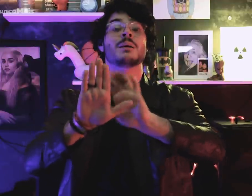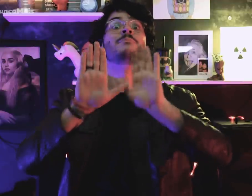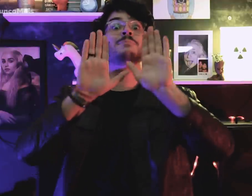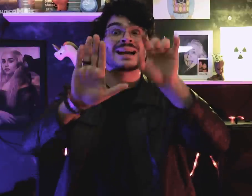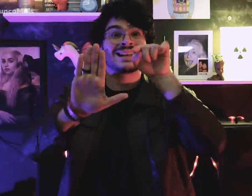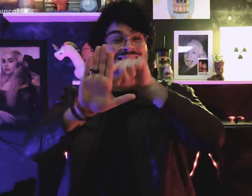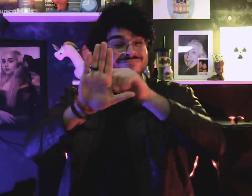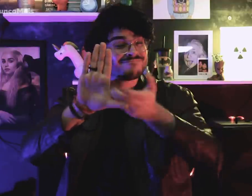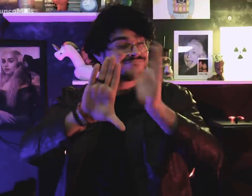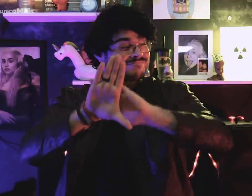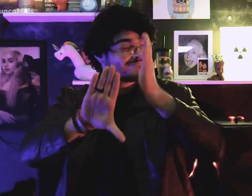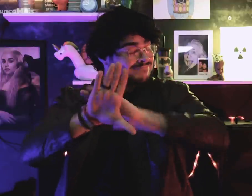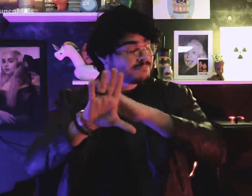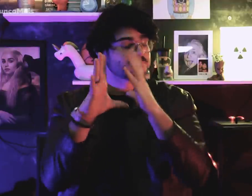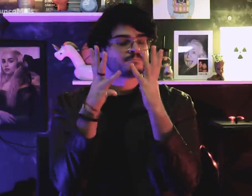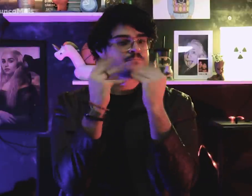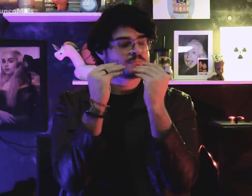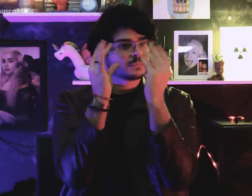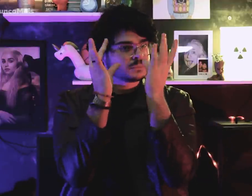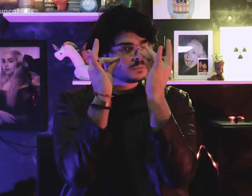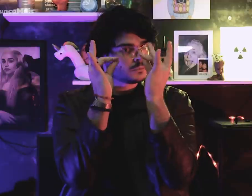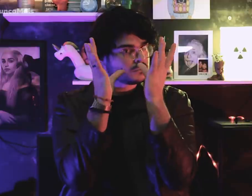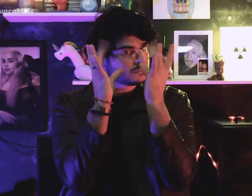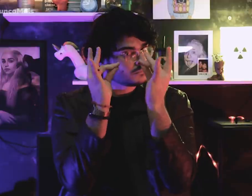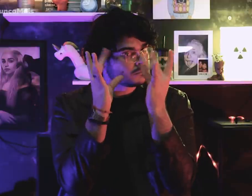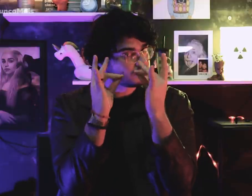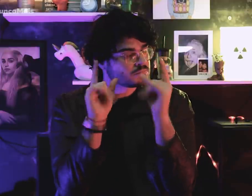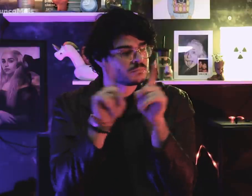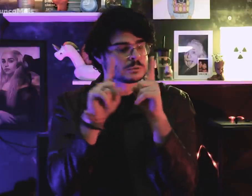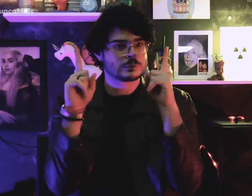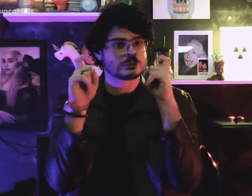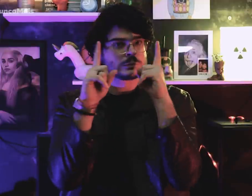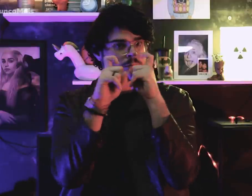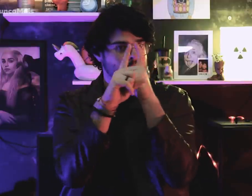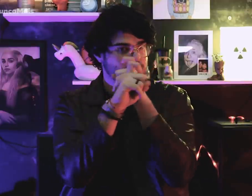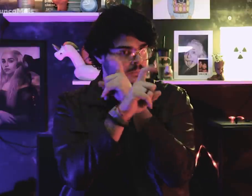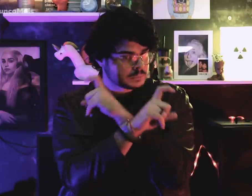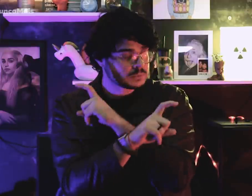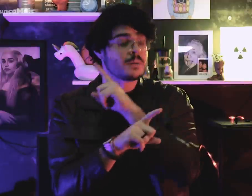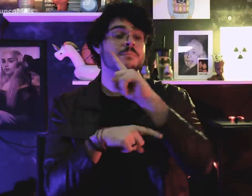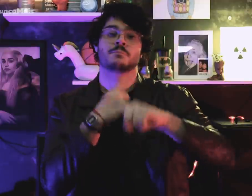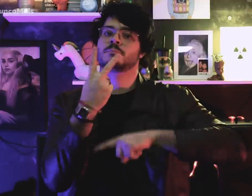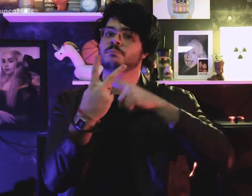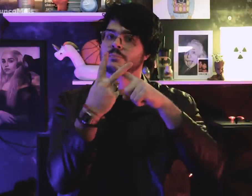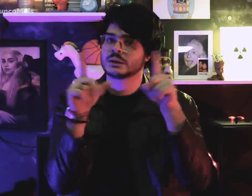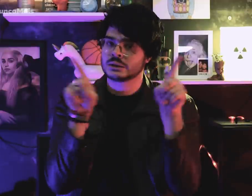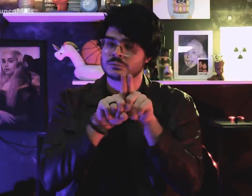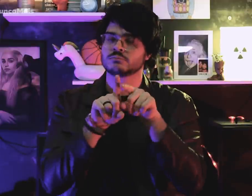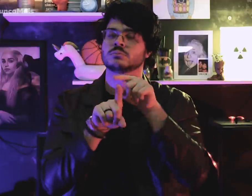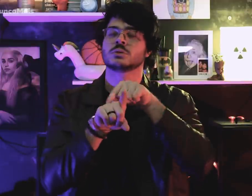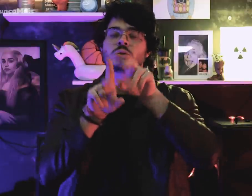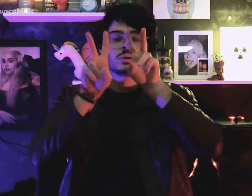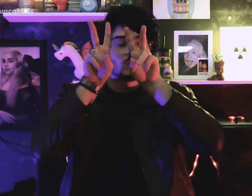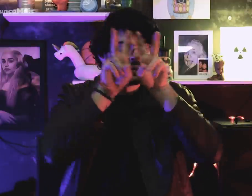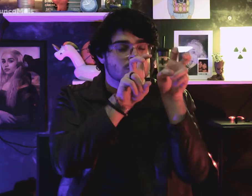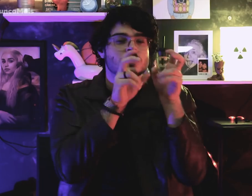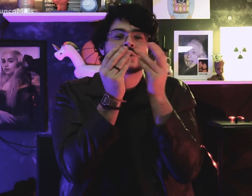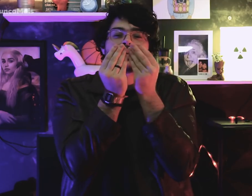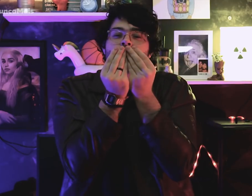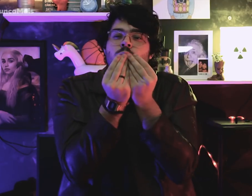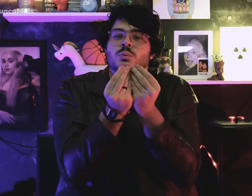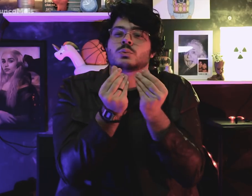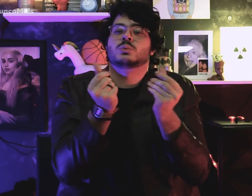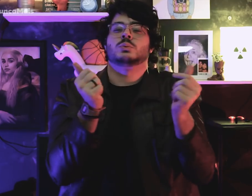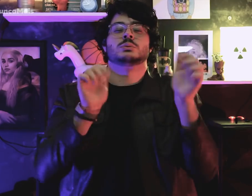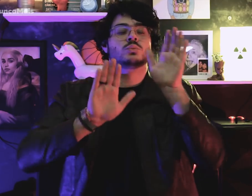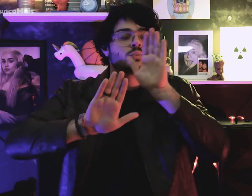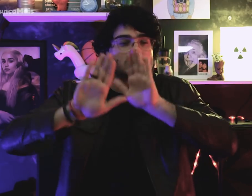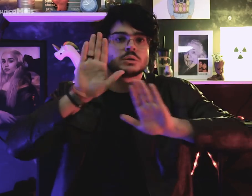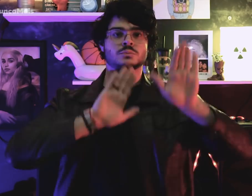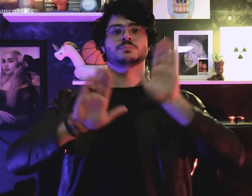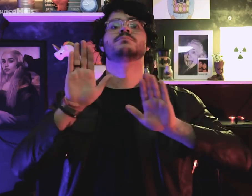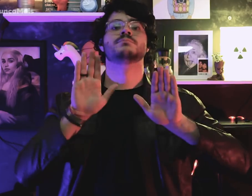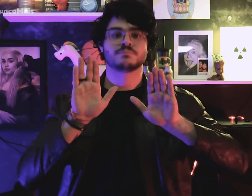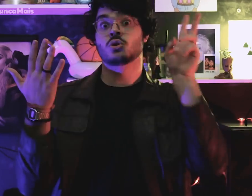but extremely complex and delicate!